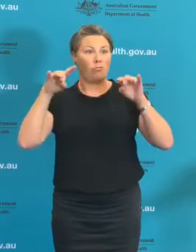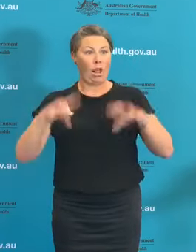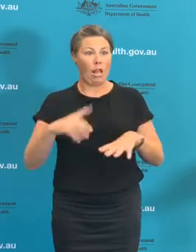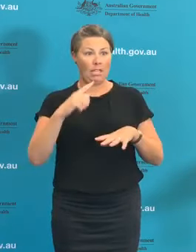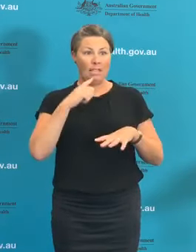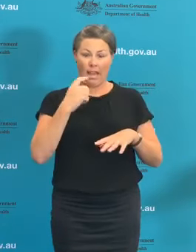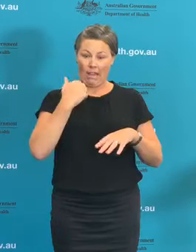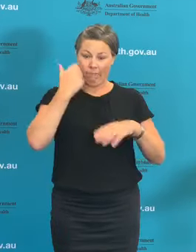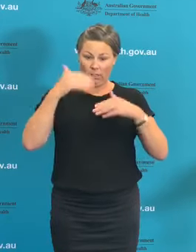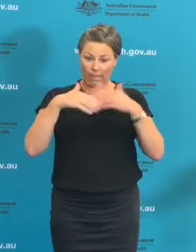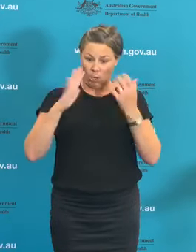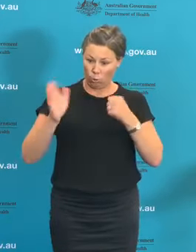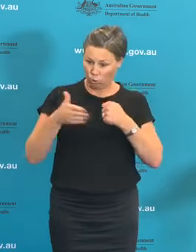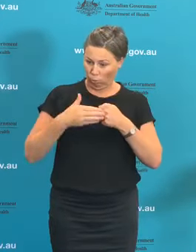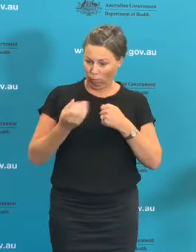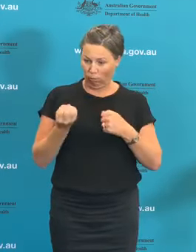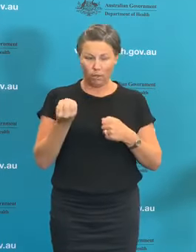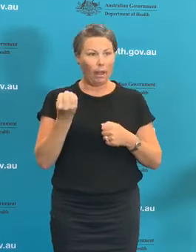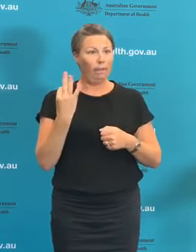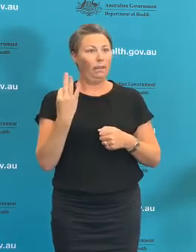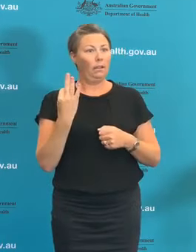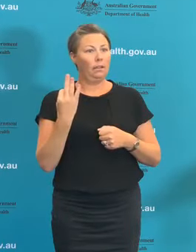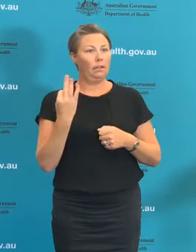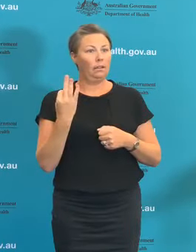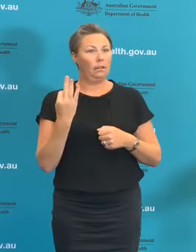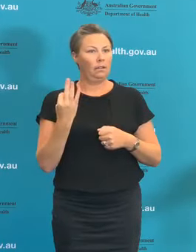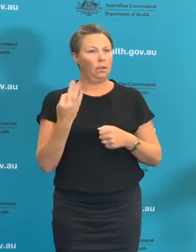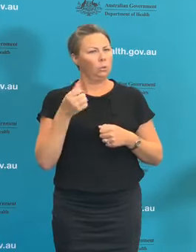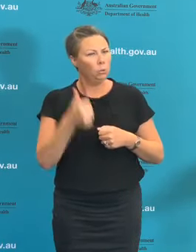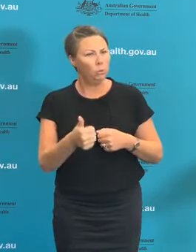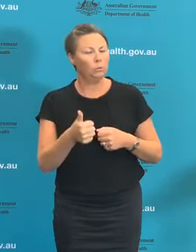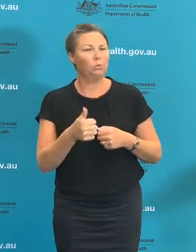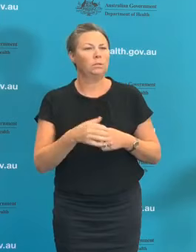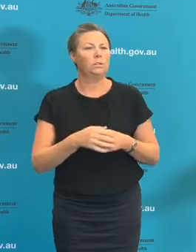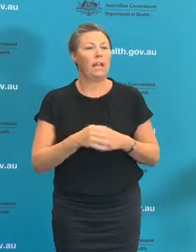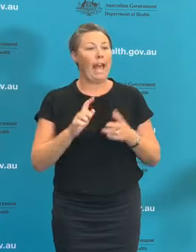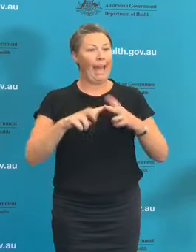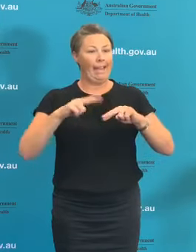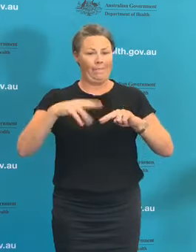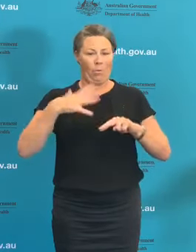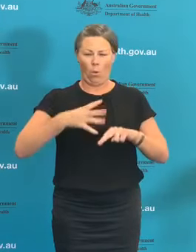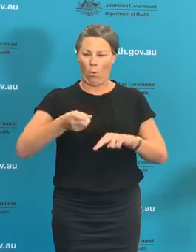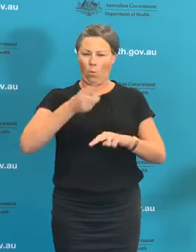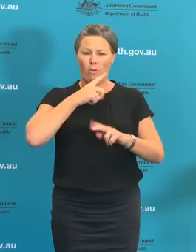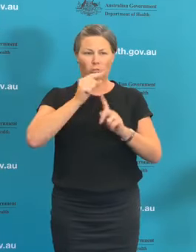now. So eradication, which basically means that